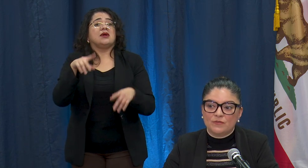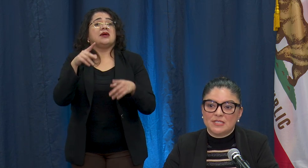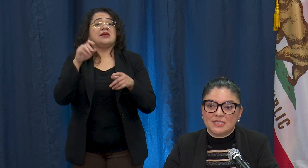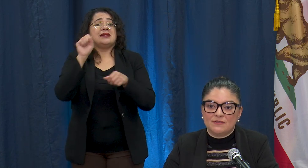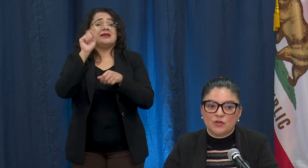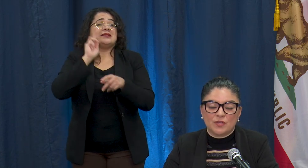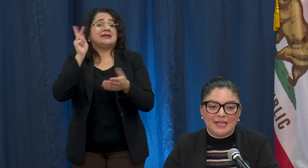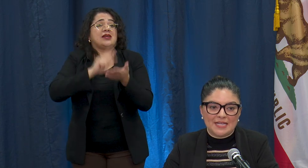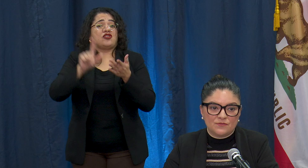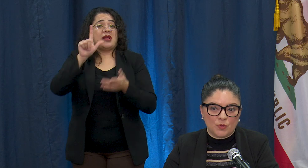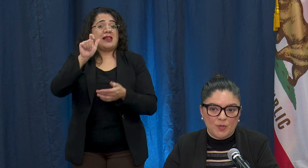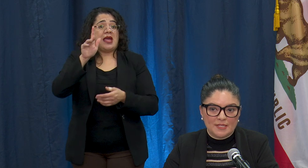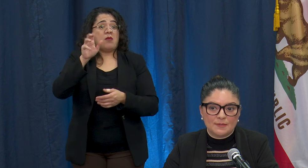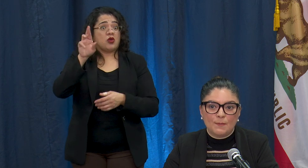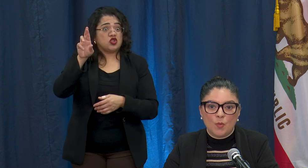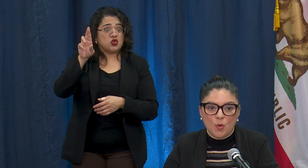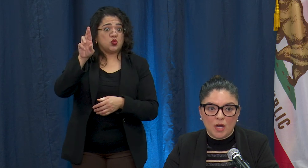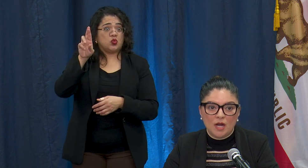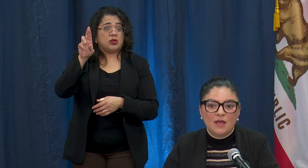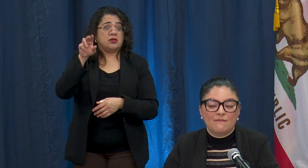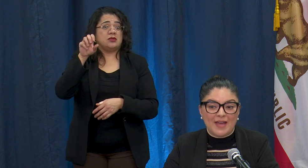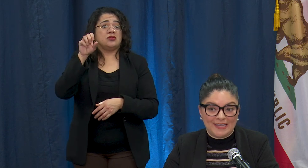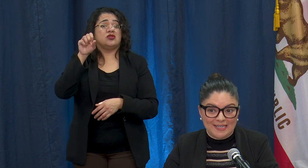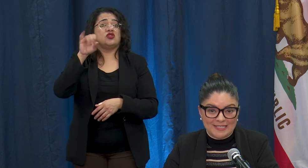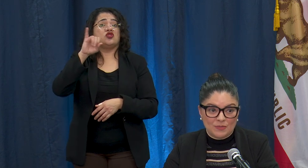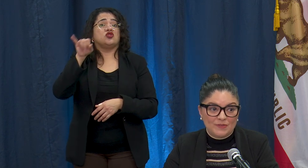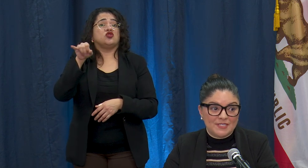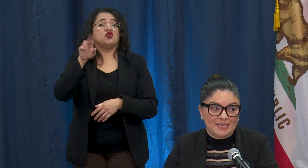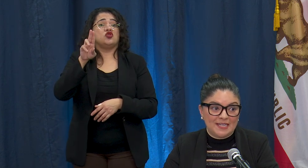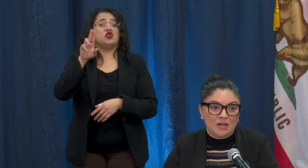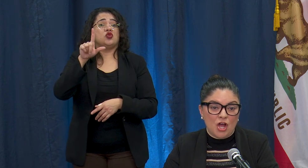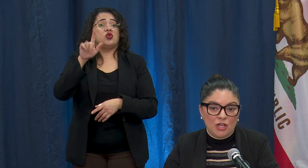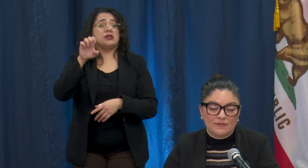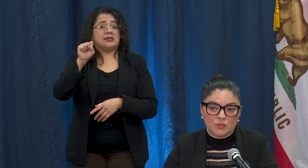have received over the last 4 weeks more filings and we've seen in all of